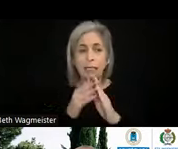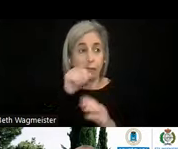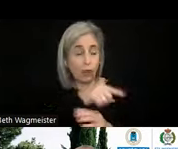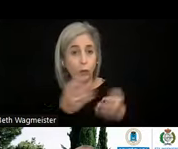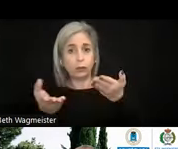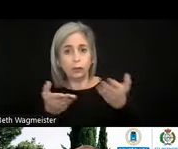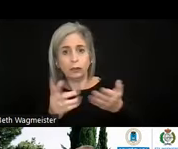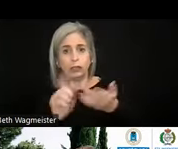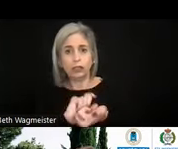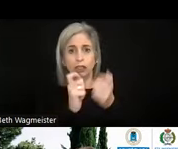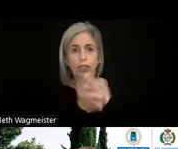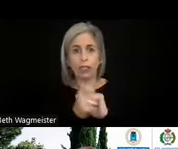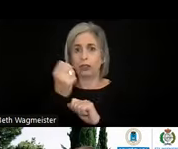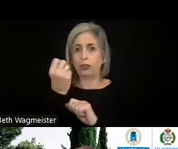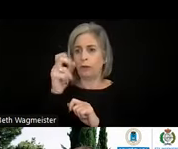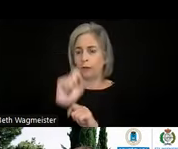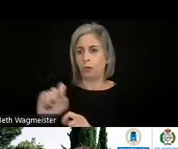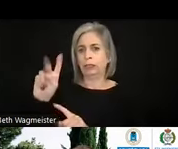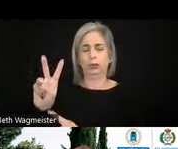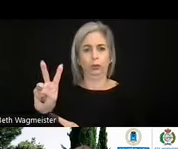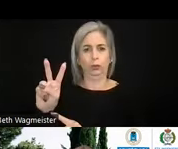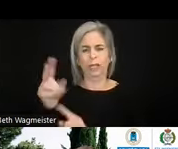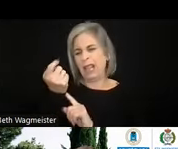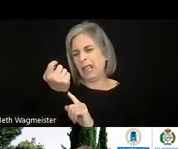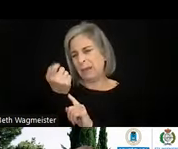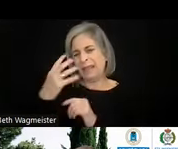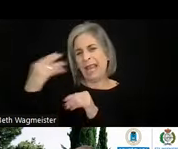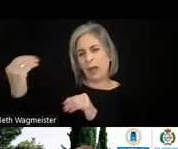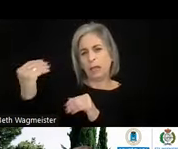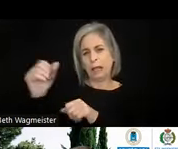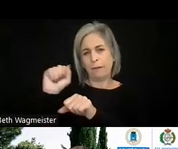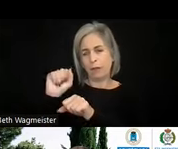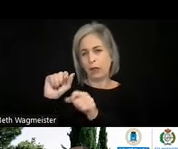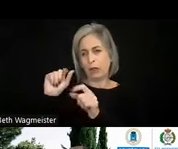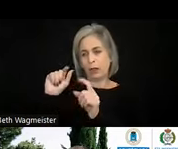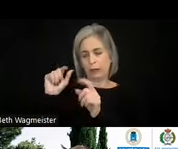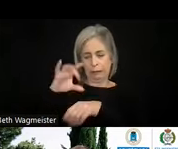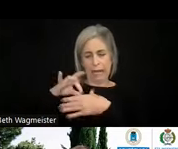to 12.2. But this is a little bit outside of the web content itself. But normally,